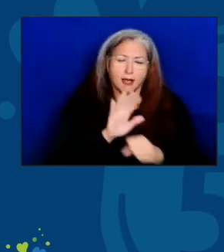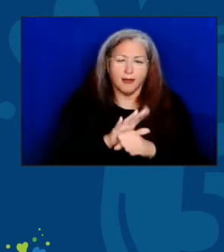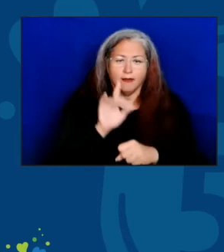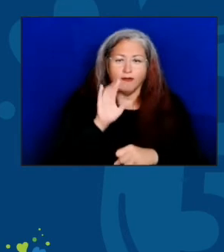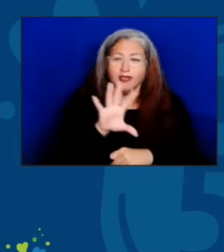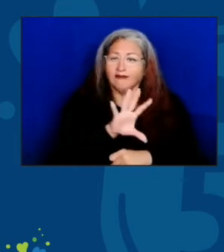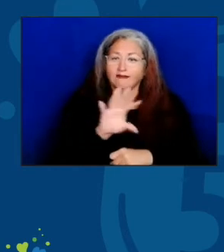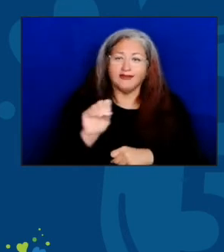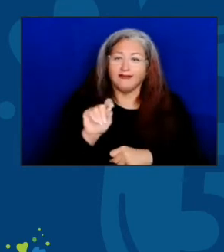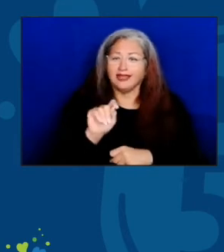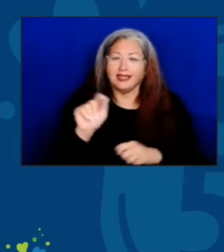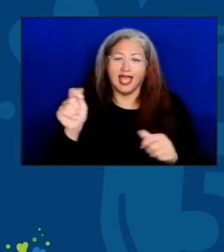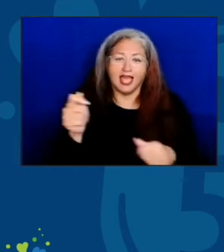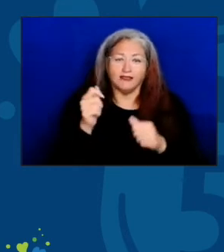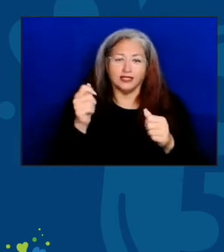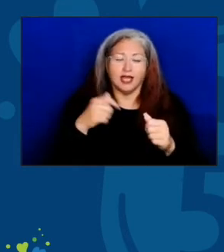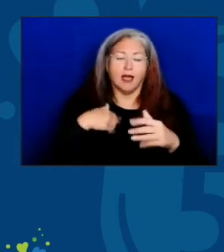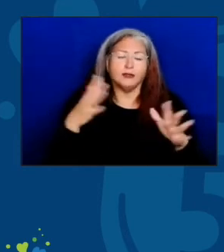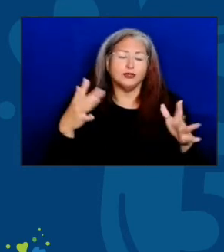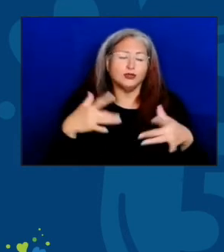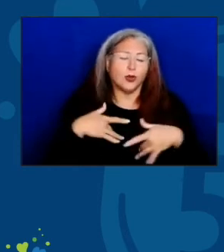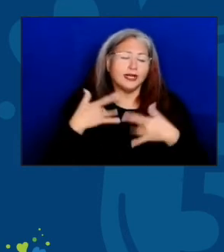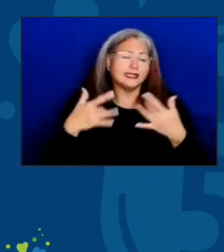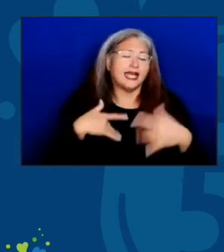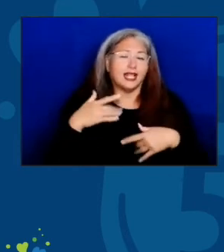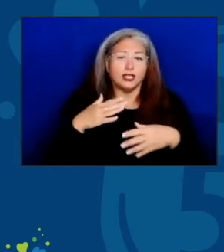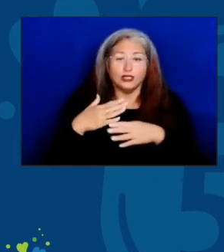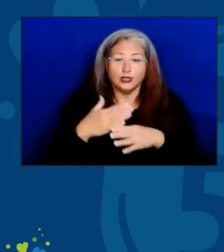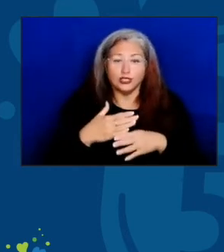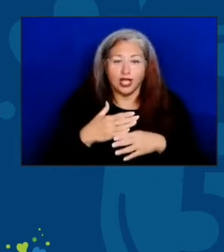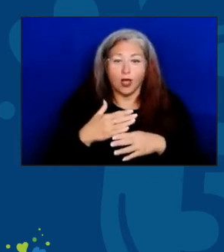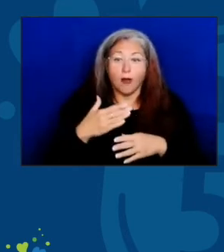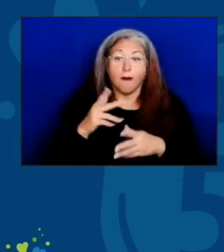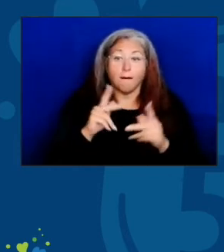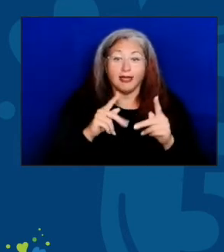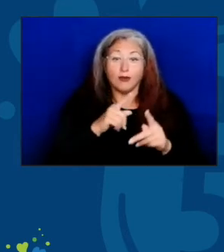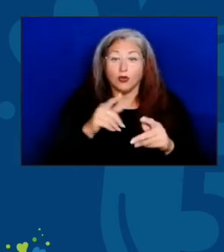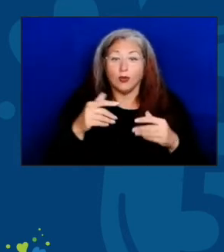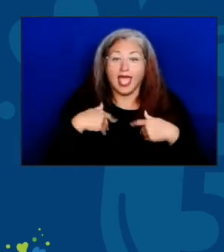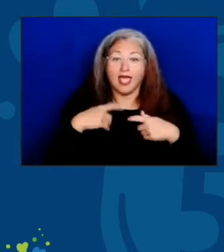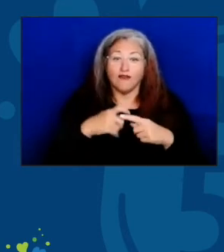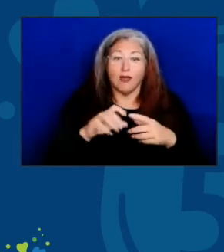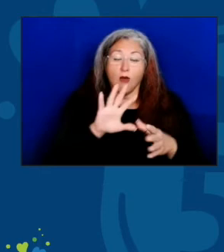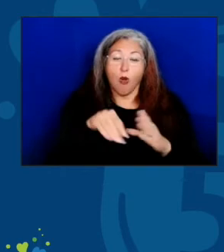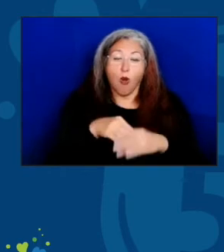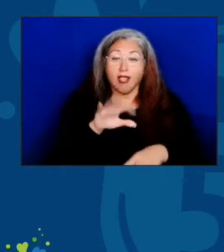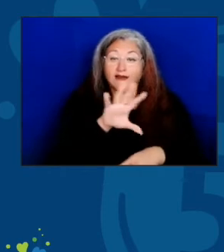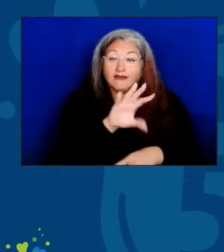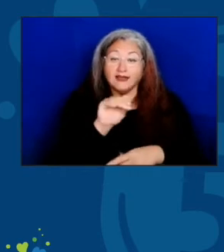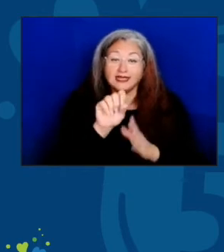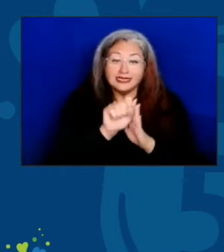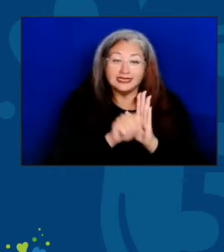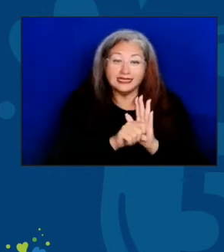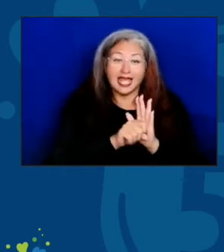And I'm so excited to share that we had people from all 50 states, DC, Puerto Rico,